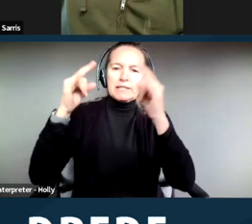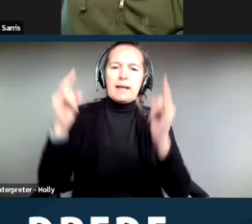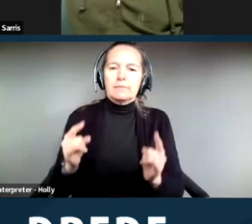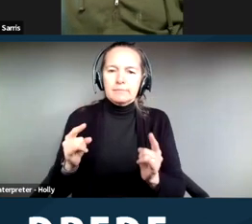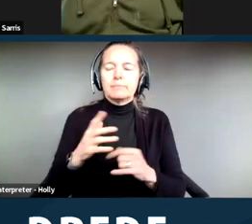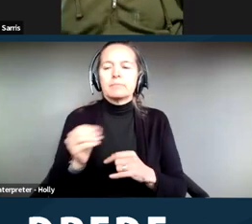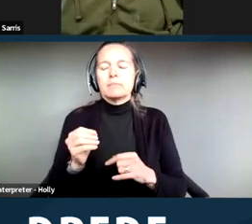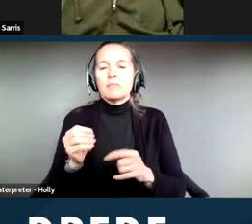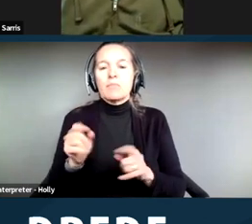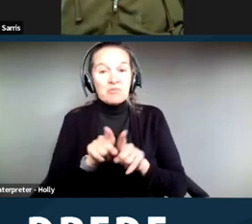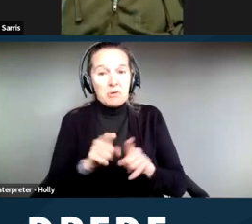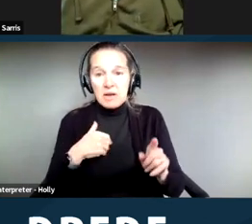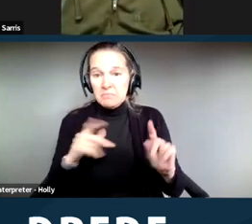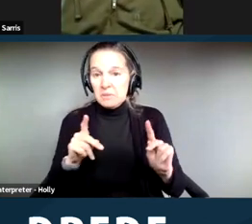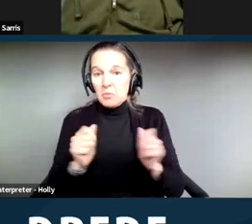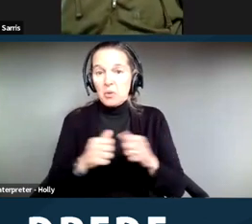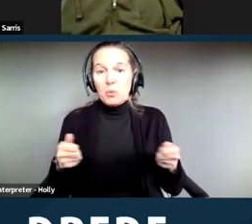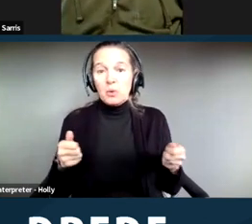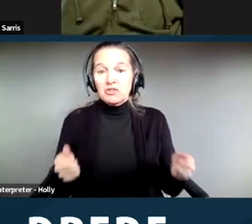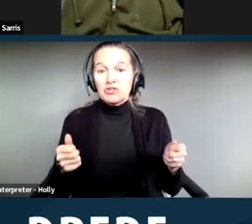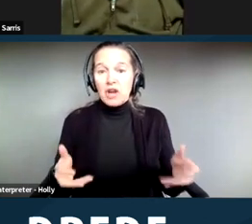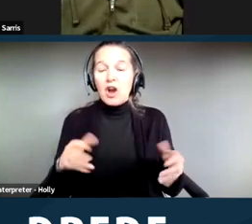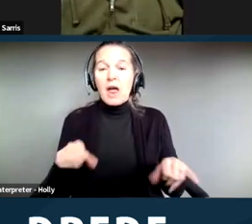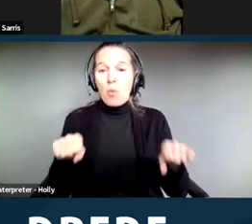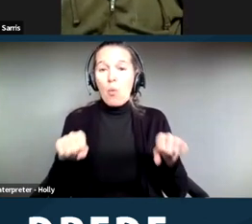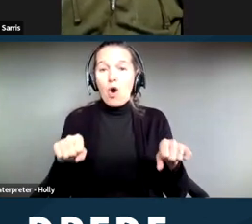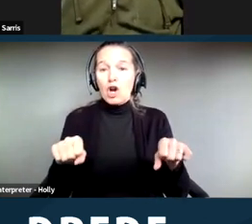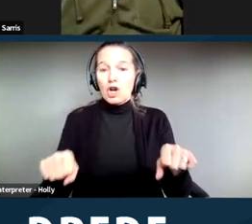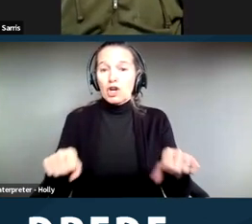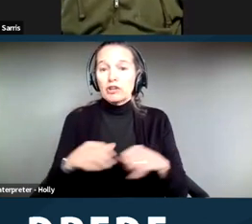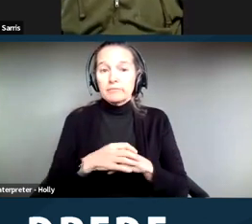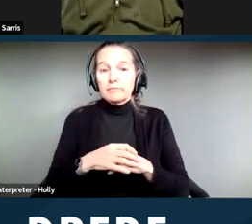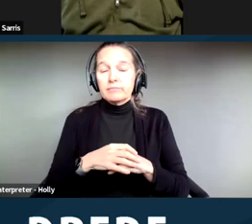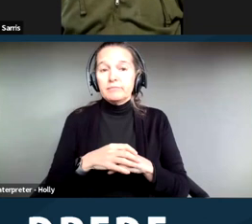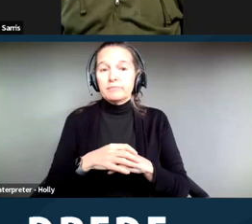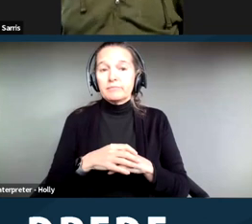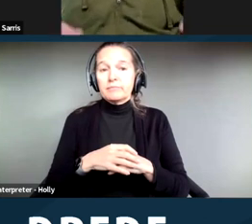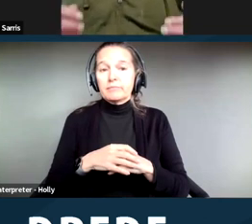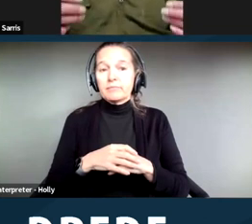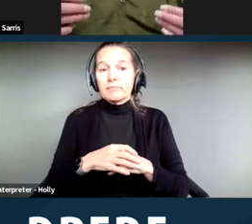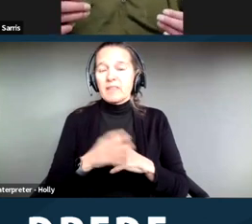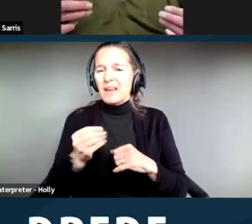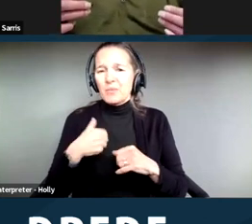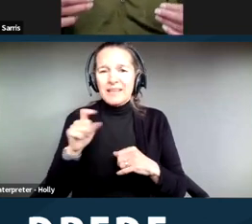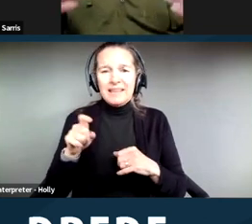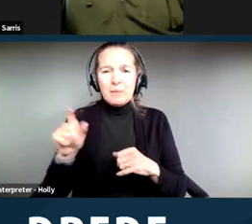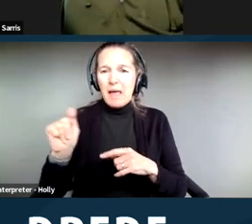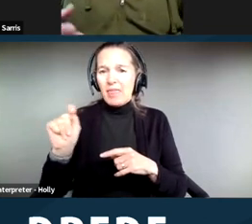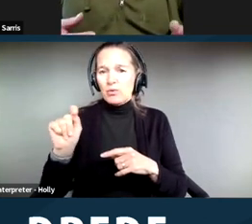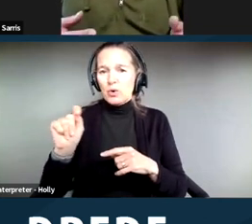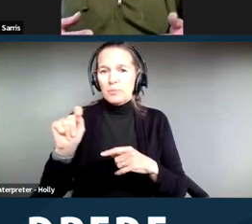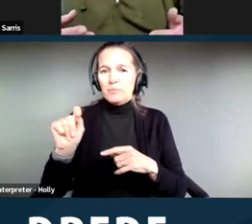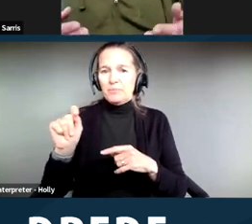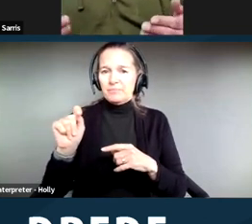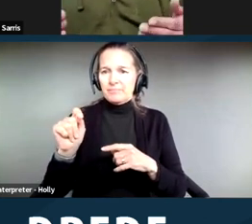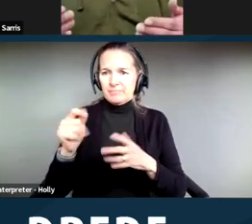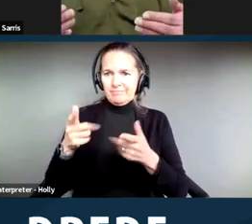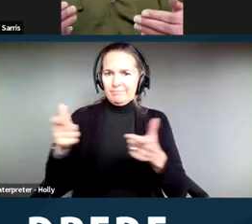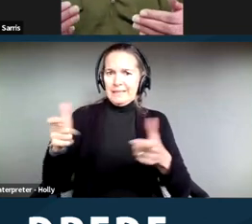and walkers where we needed a bathroom that was ADA compliant, where they had the full range of